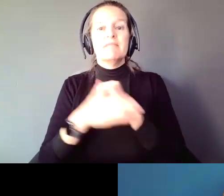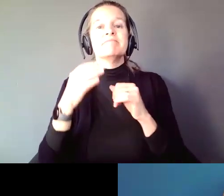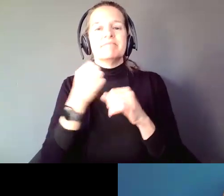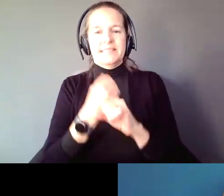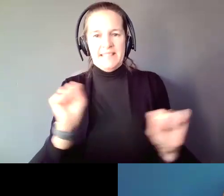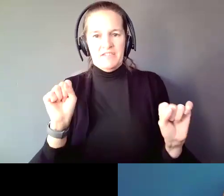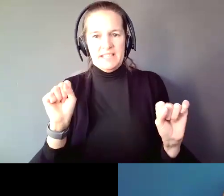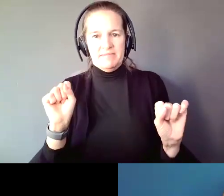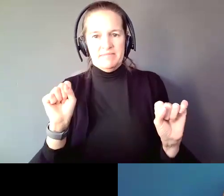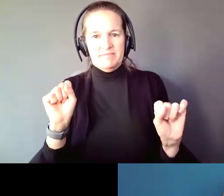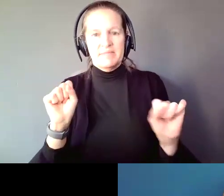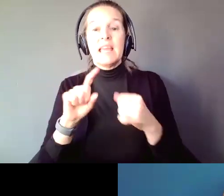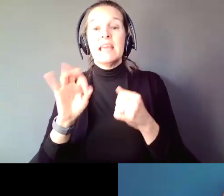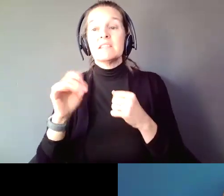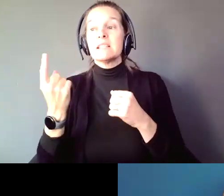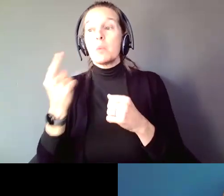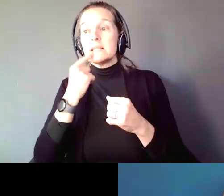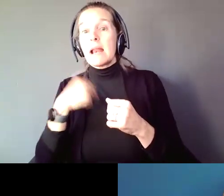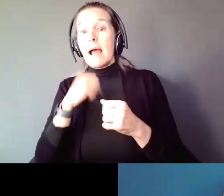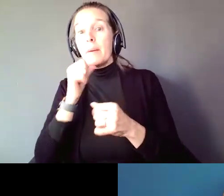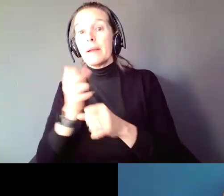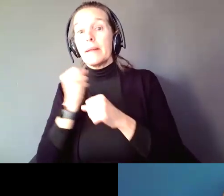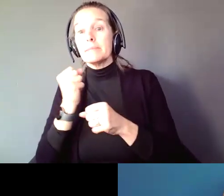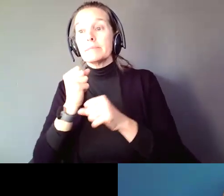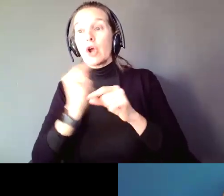Someone saying if I don't get guardianship, my son or daughter might be abused. And, again,